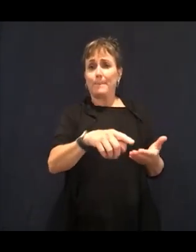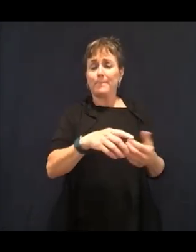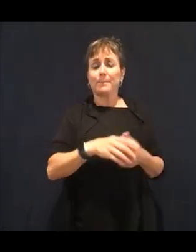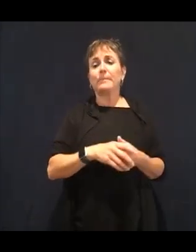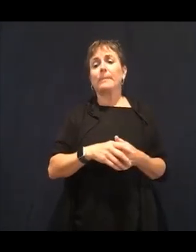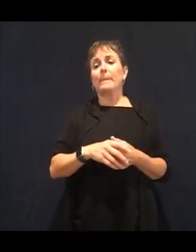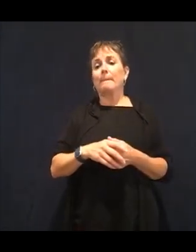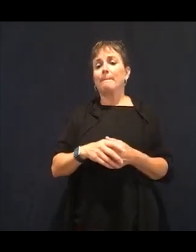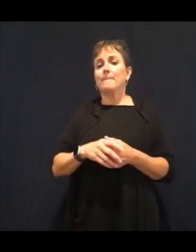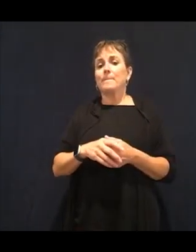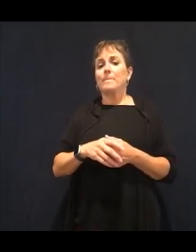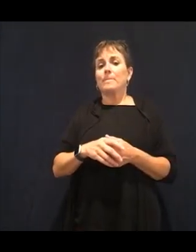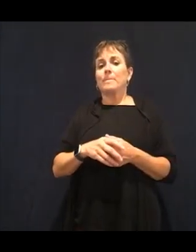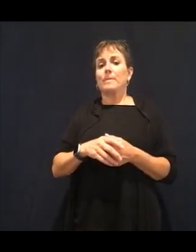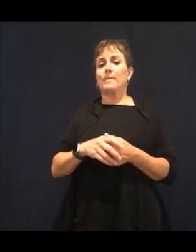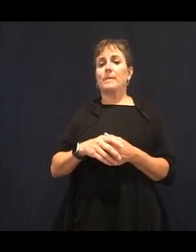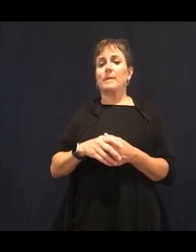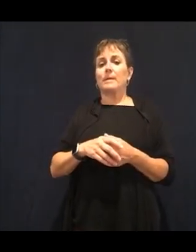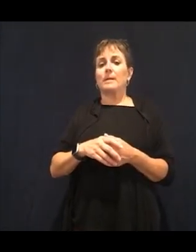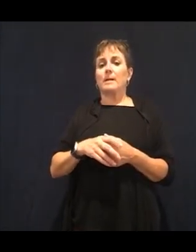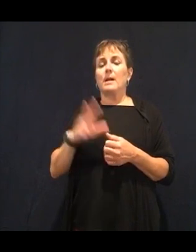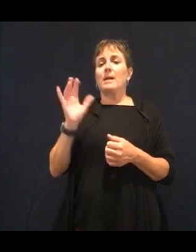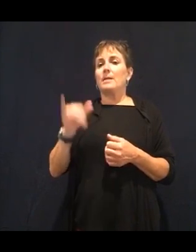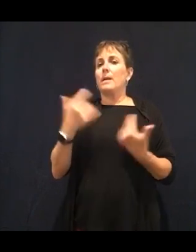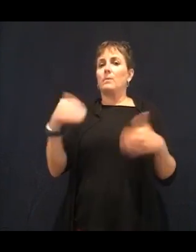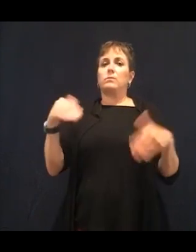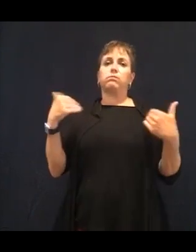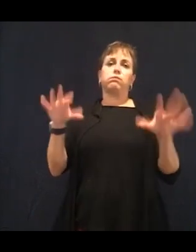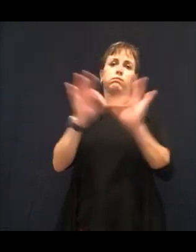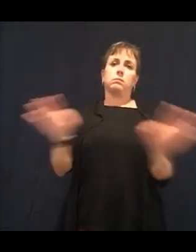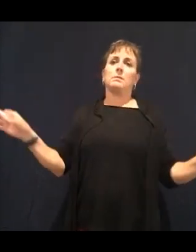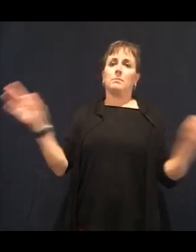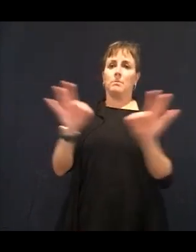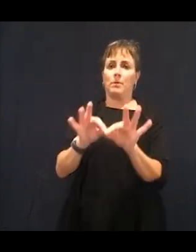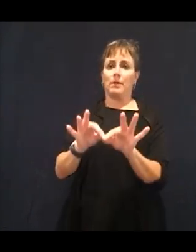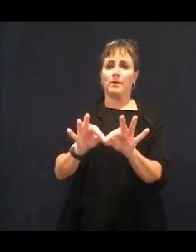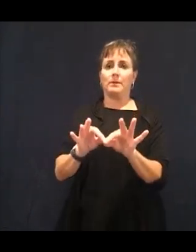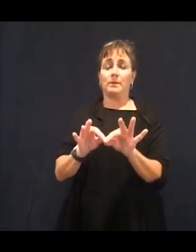research that is out there that we can share with our loved ones to give them this